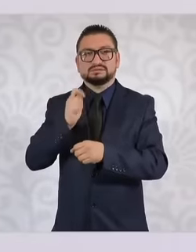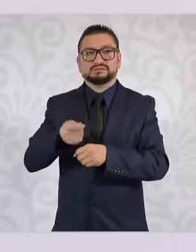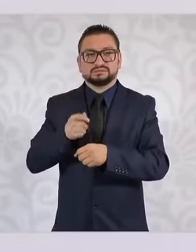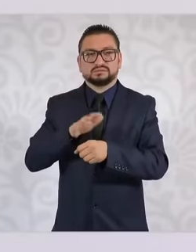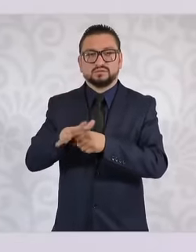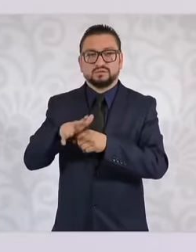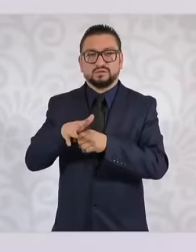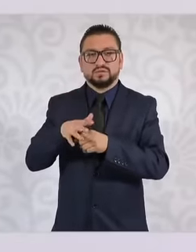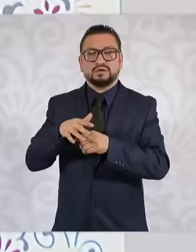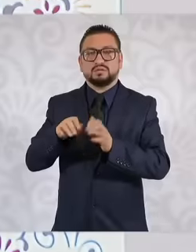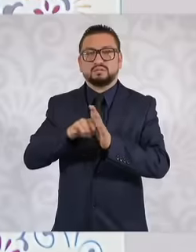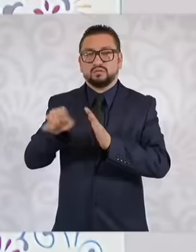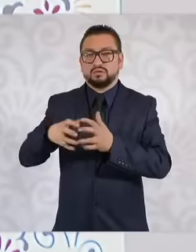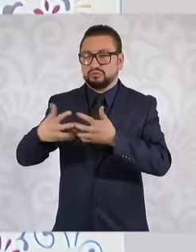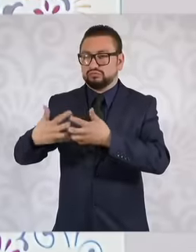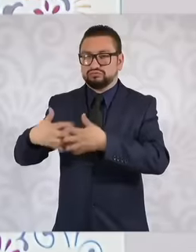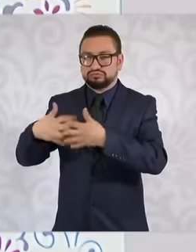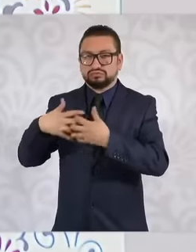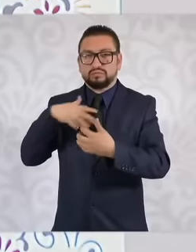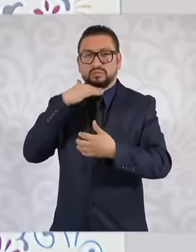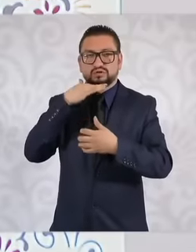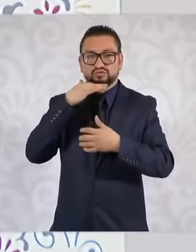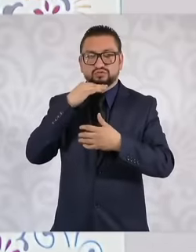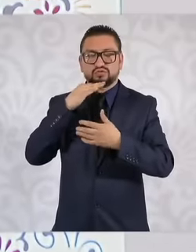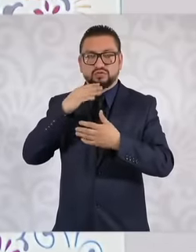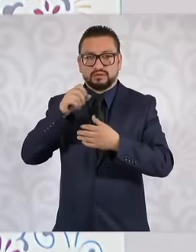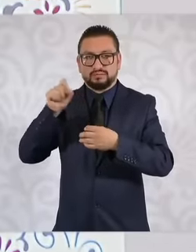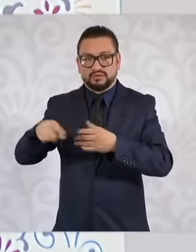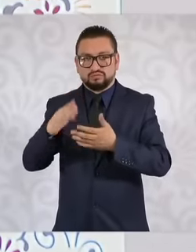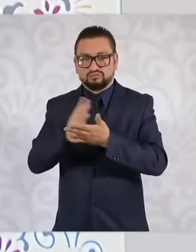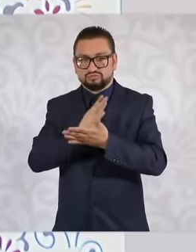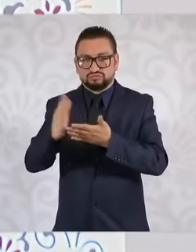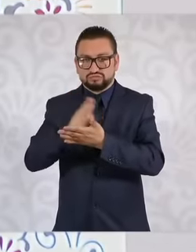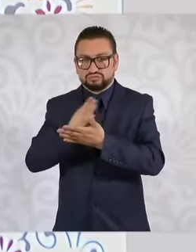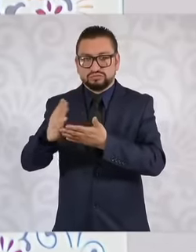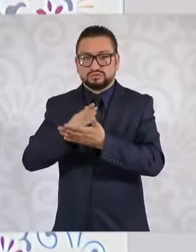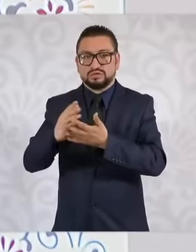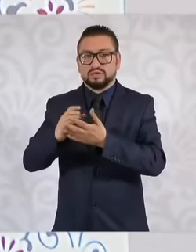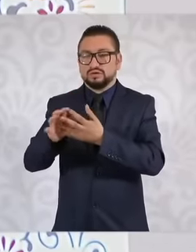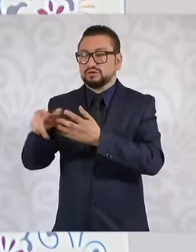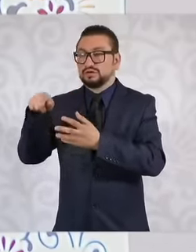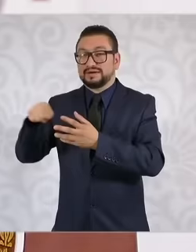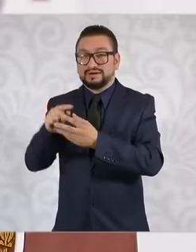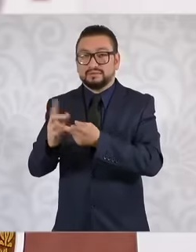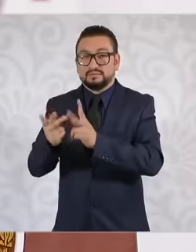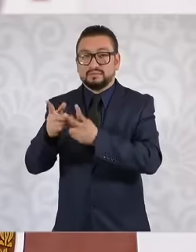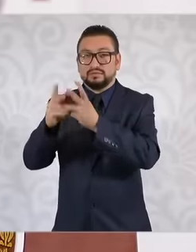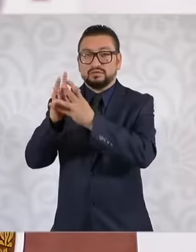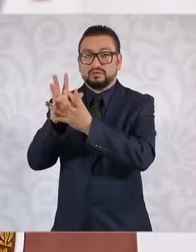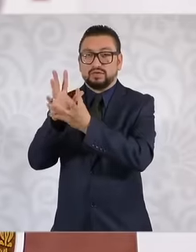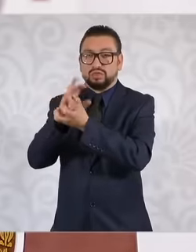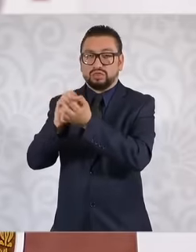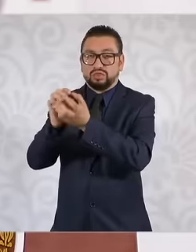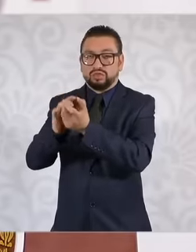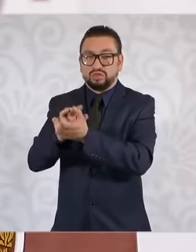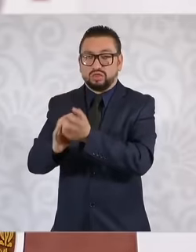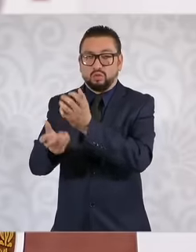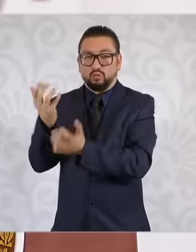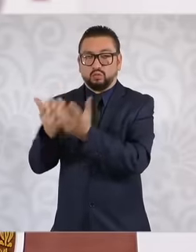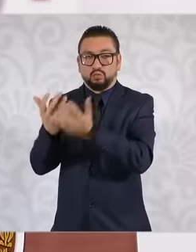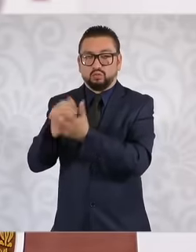a process enters and of the garbage is converted into charcoal and that charcoal can